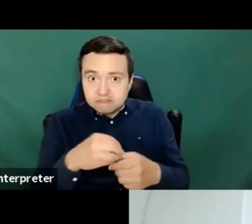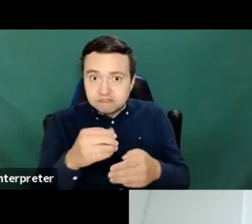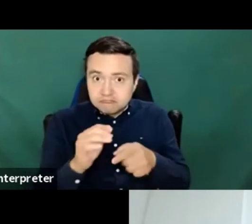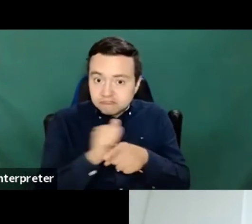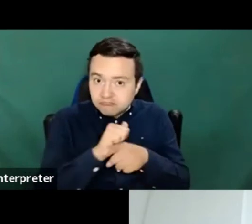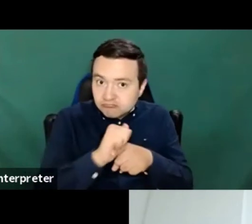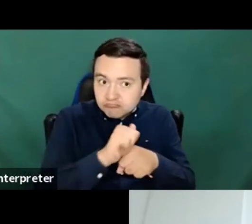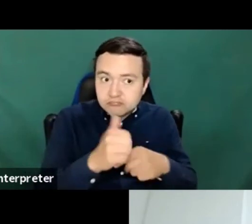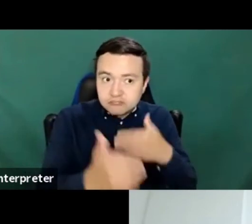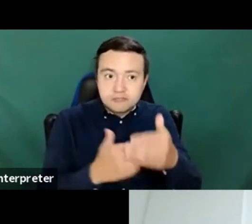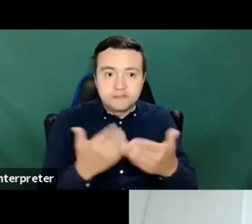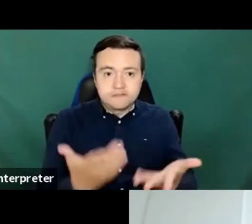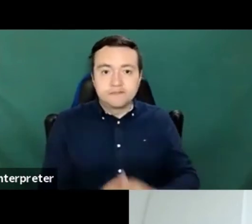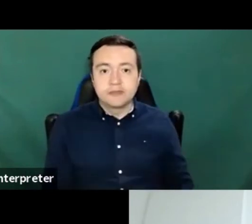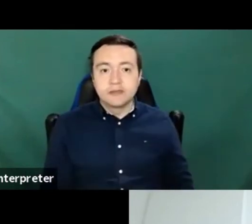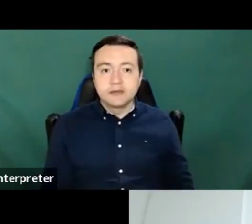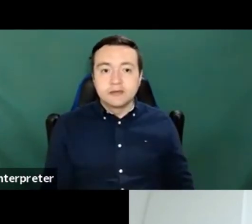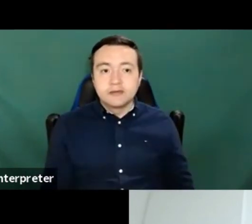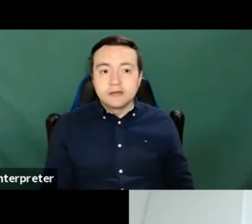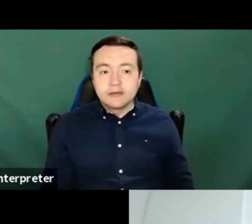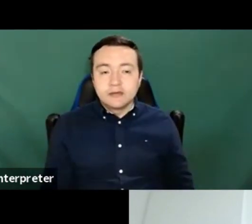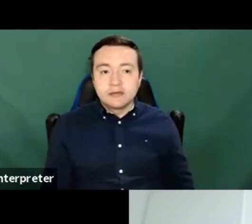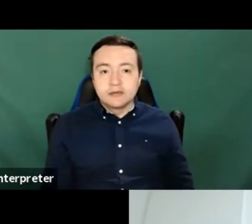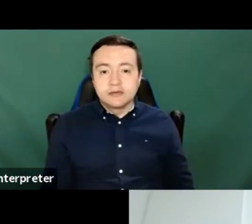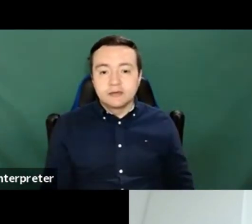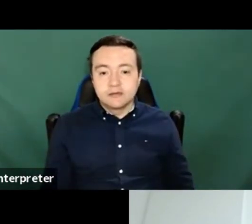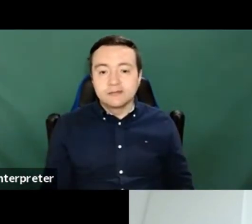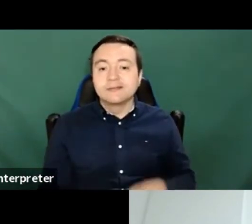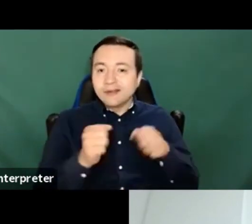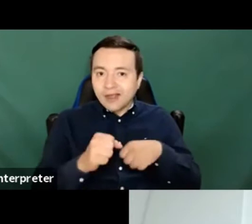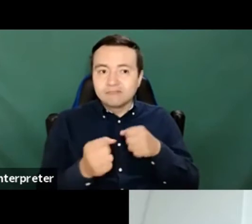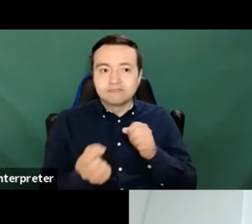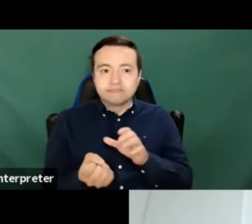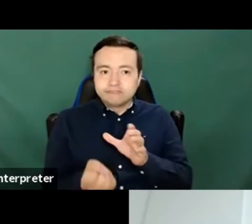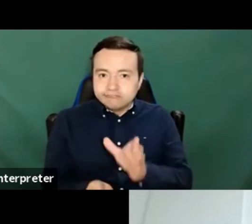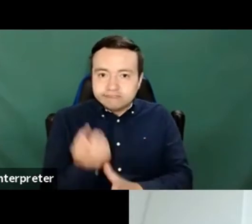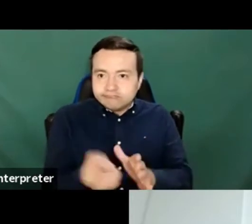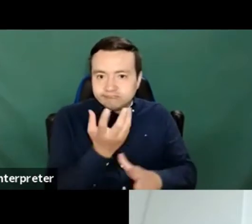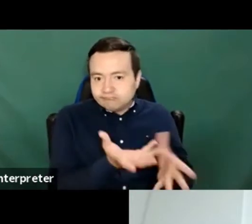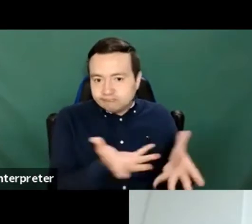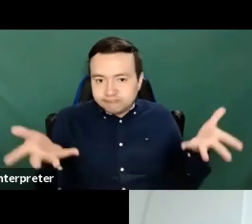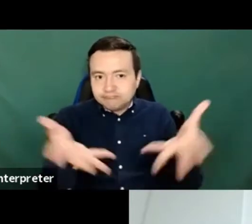So that for some of the contributions that I picked up on in our session,